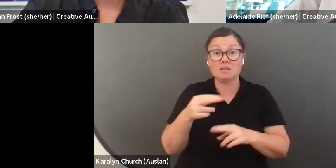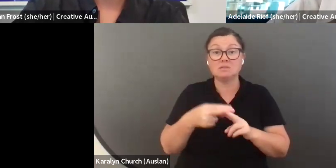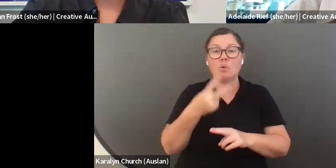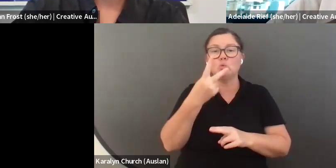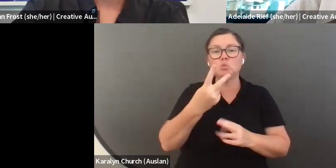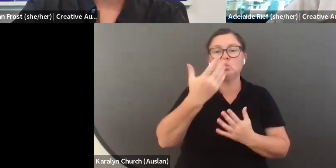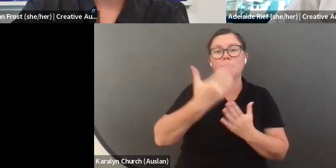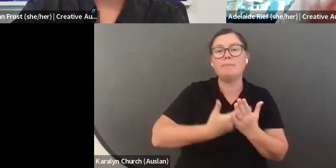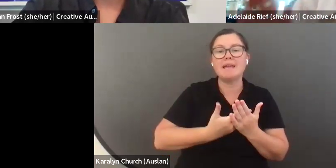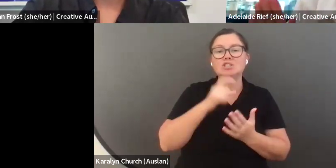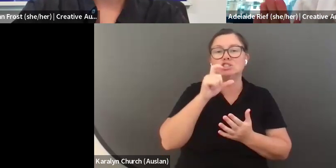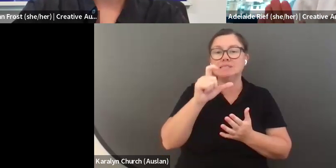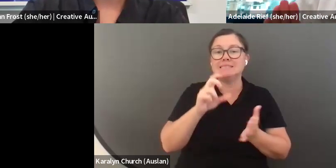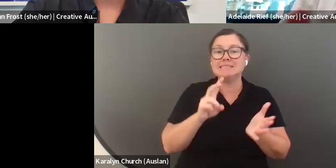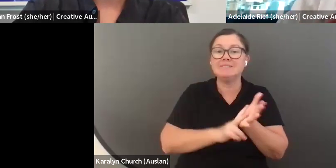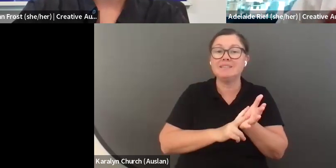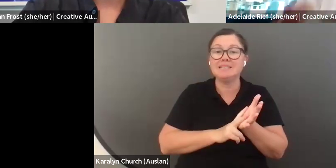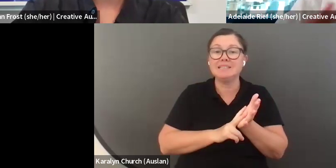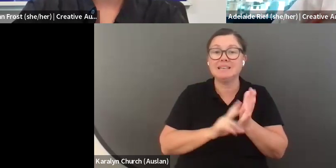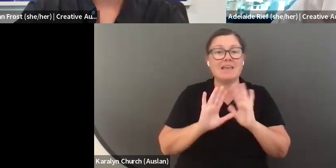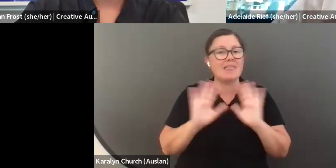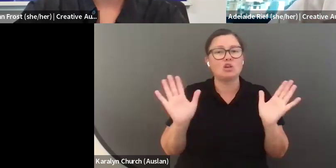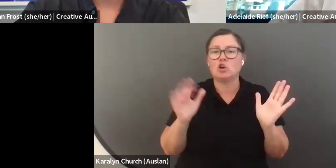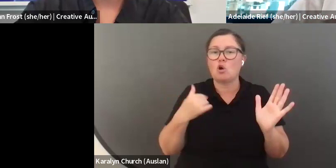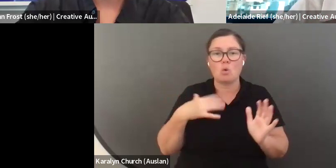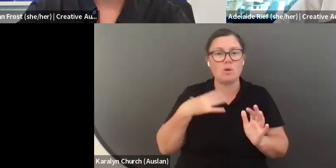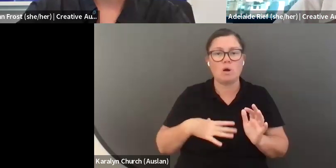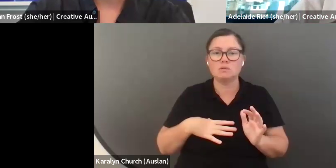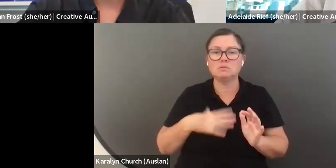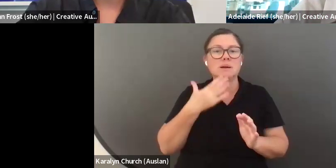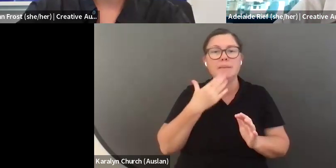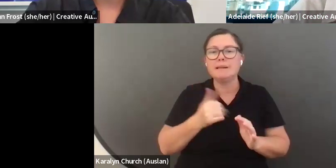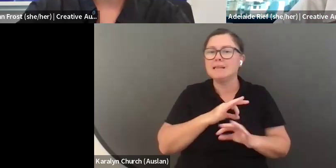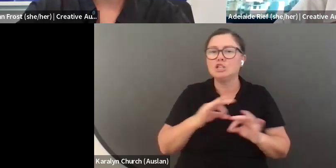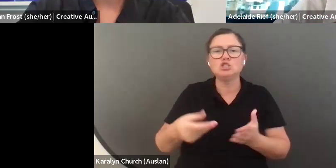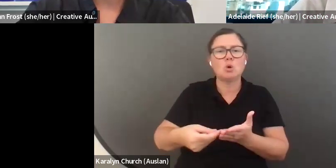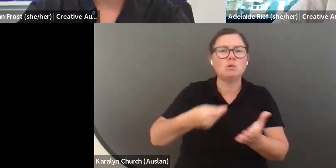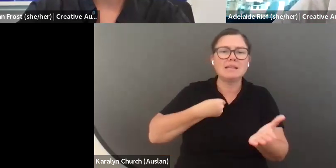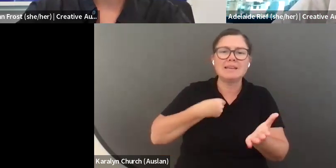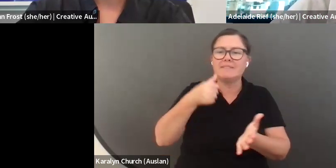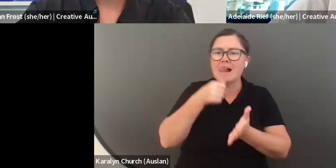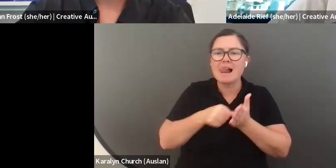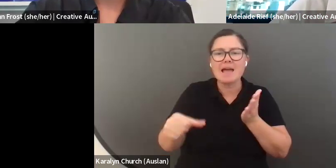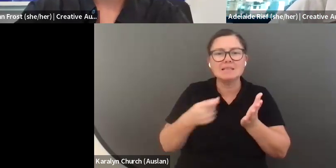control of the activity. That is you. Not the organisation that you might be working in at the moment. Finally, support